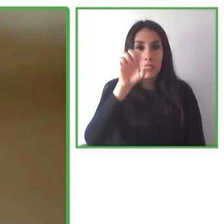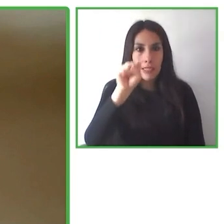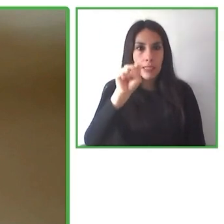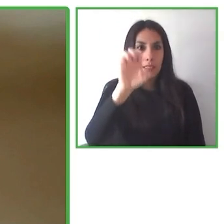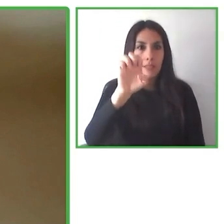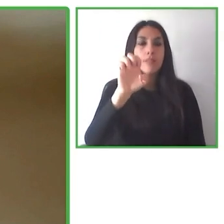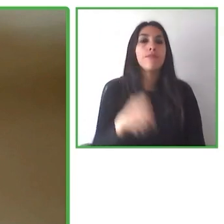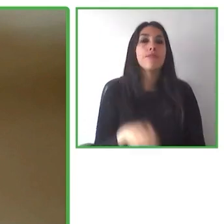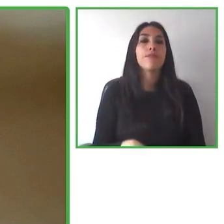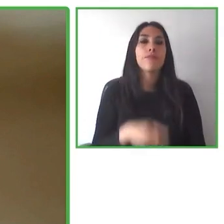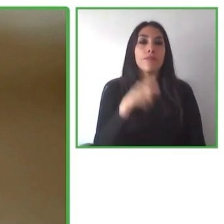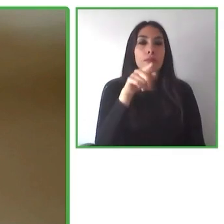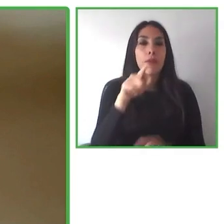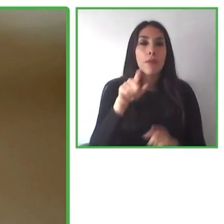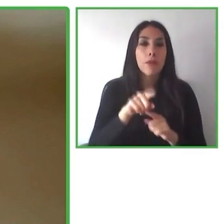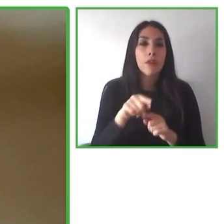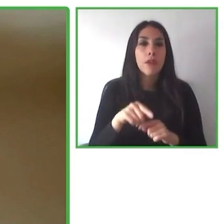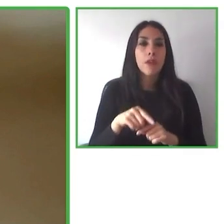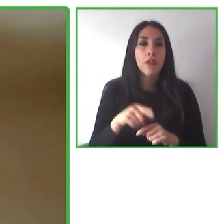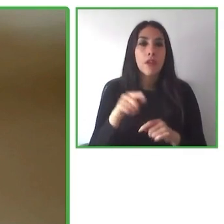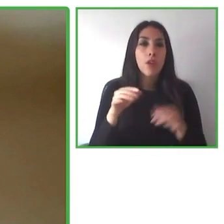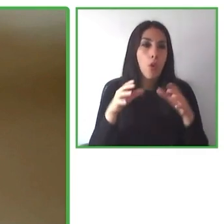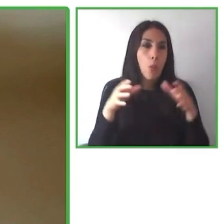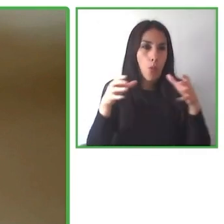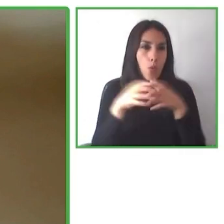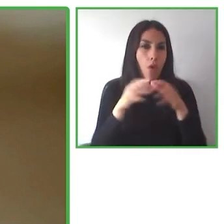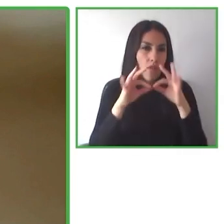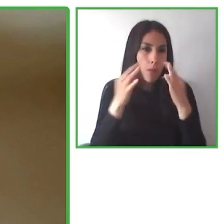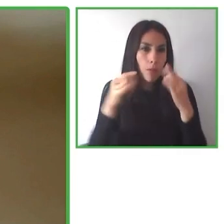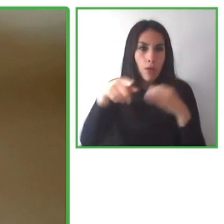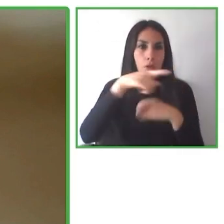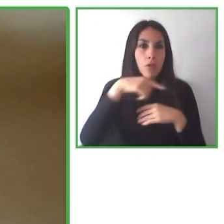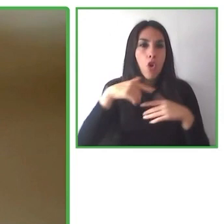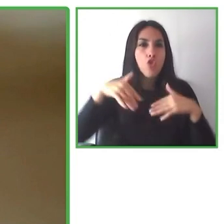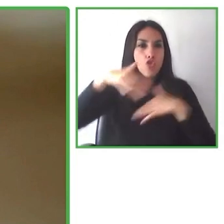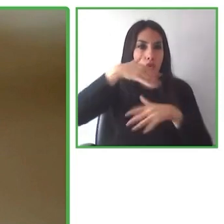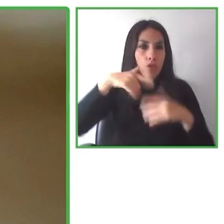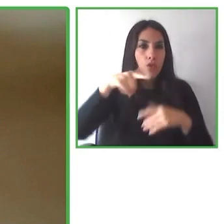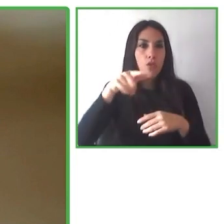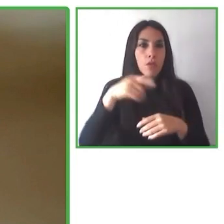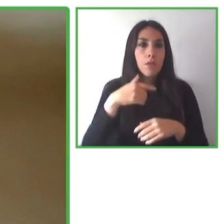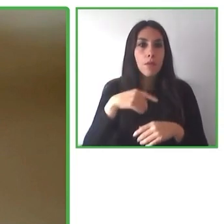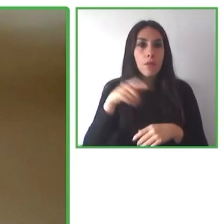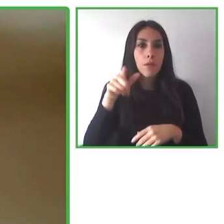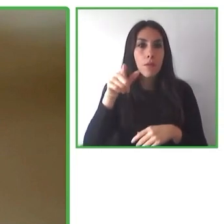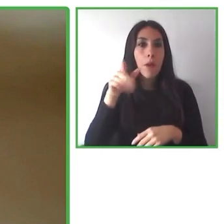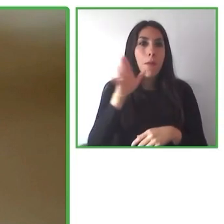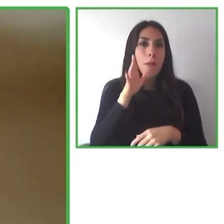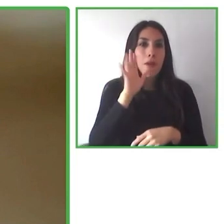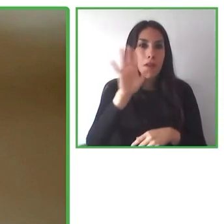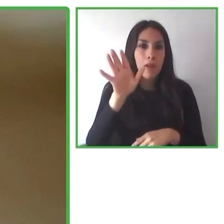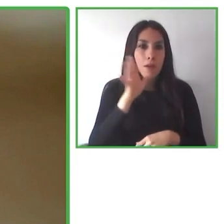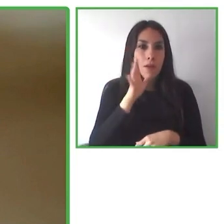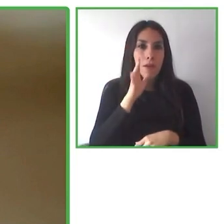and she has always sought to broaden the offers of accessible spaces.